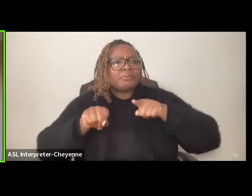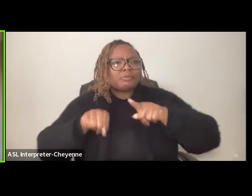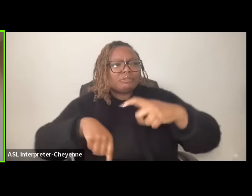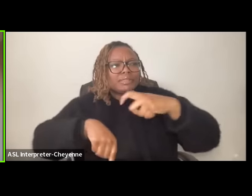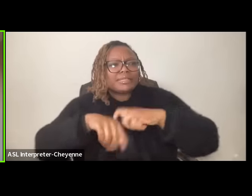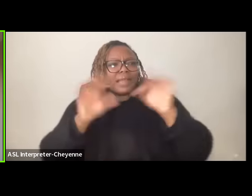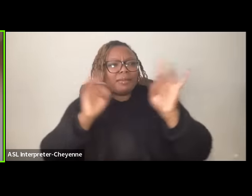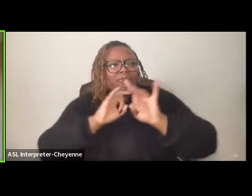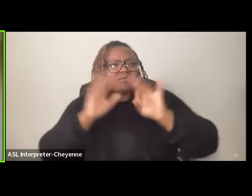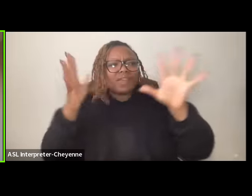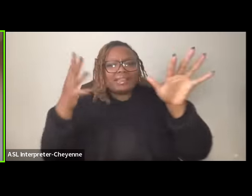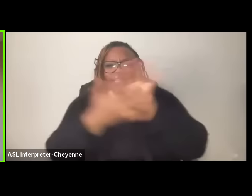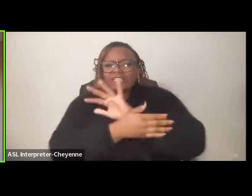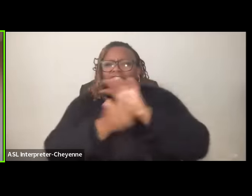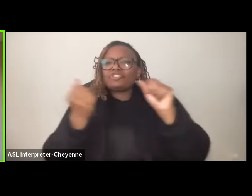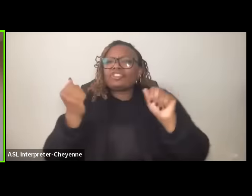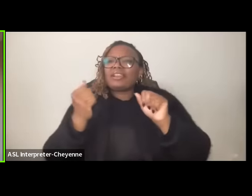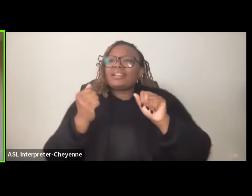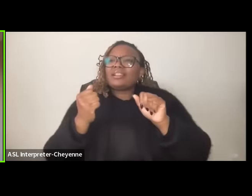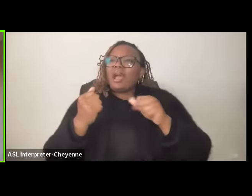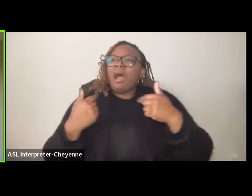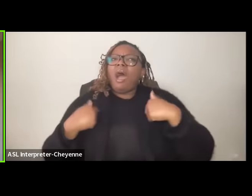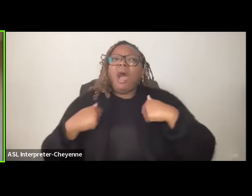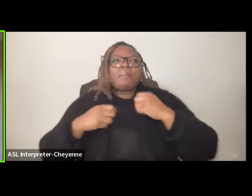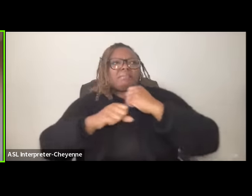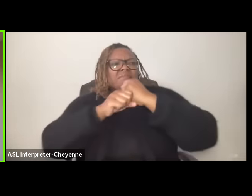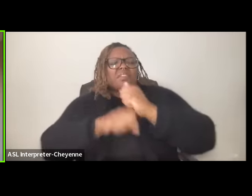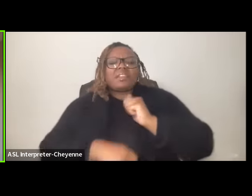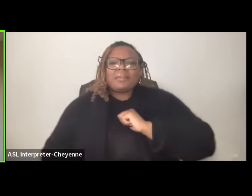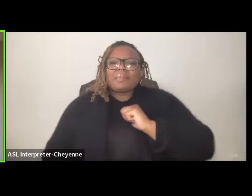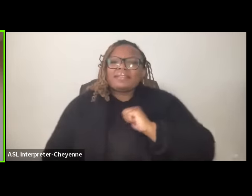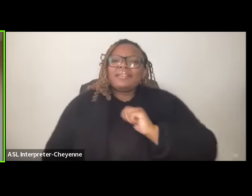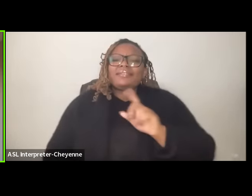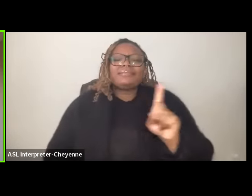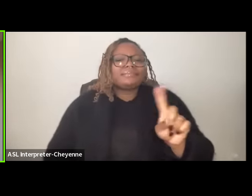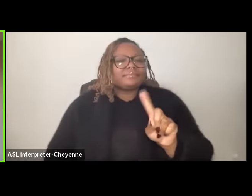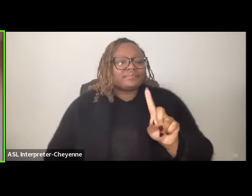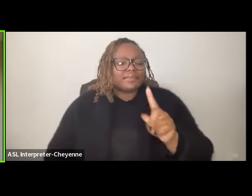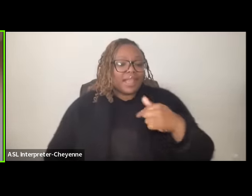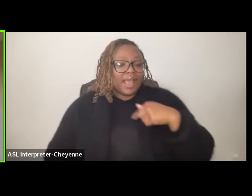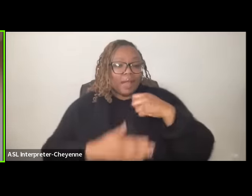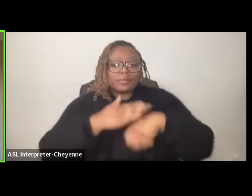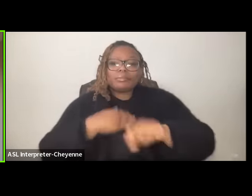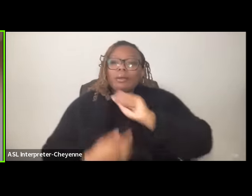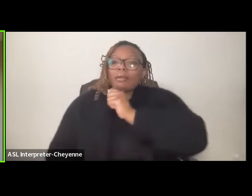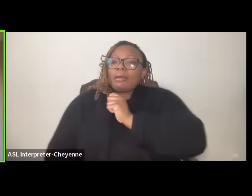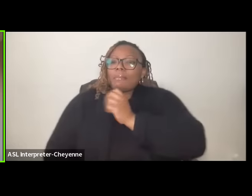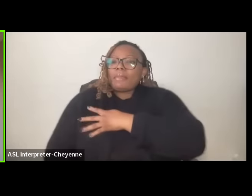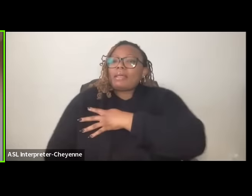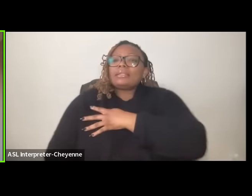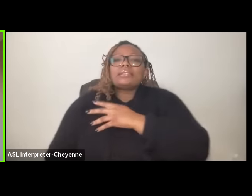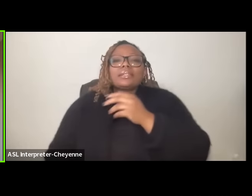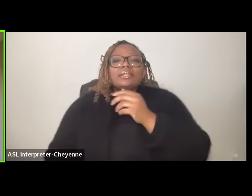and destruction in the name of Defense I was born a Palestinian woman I was born a black woman and I